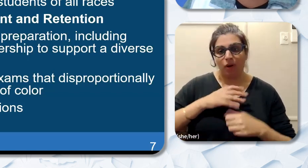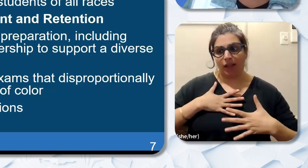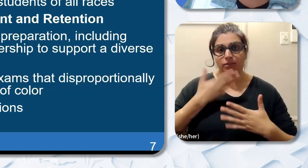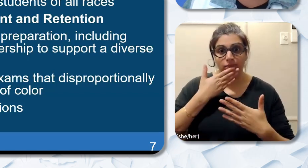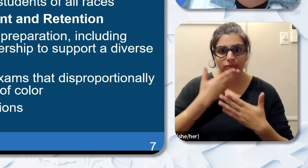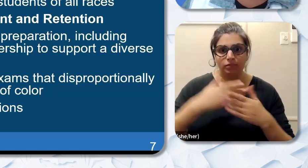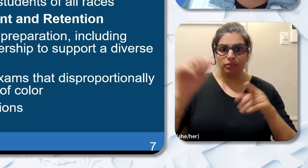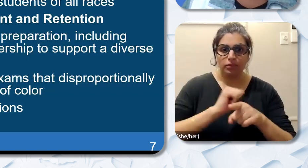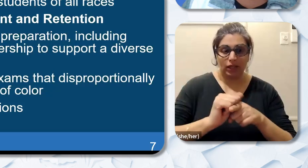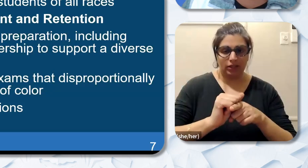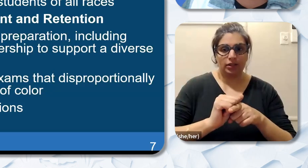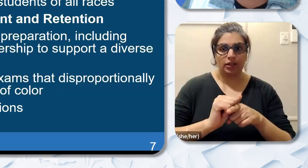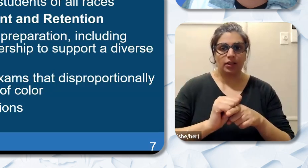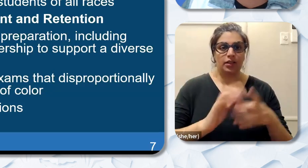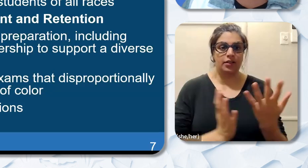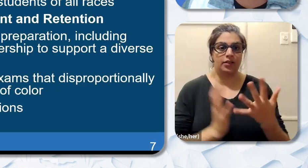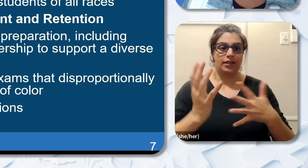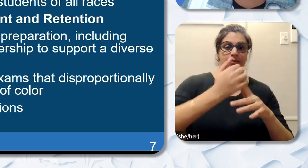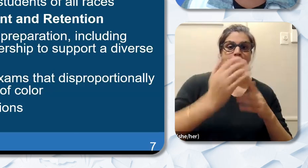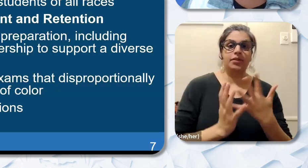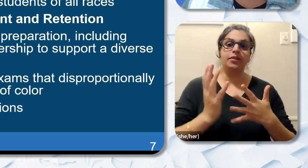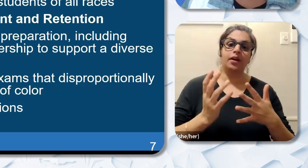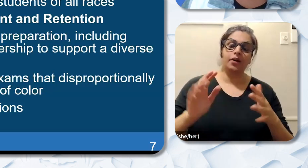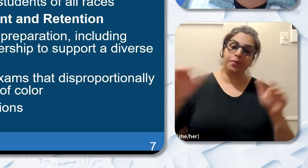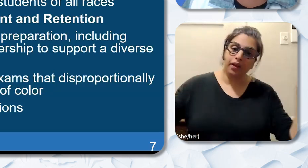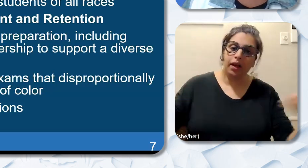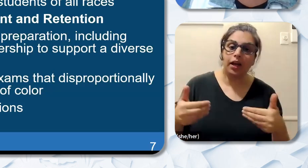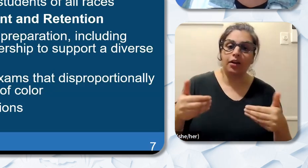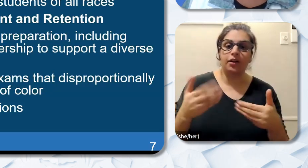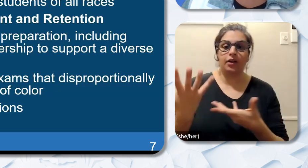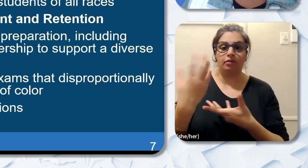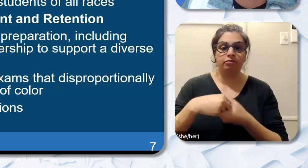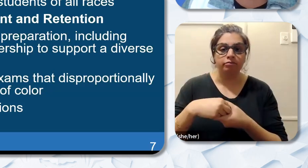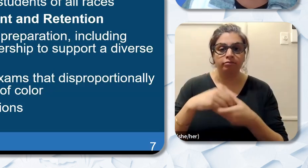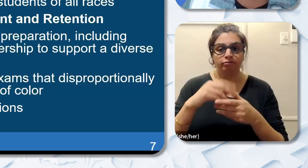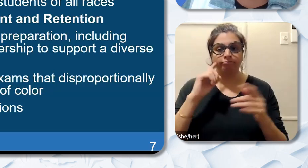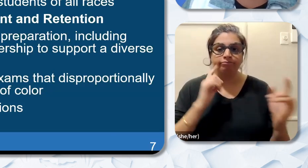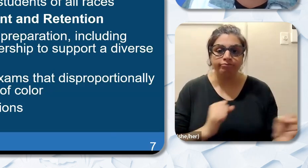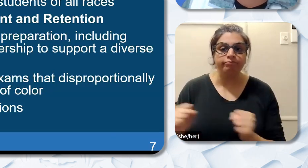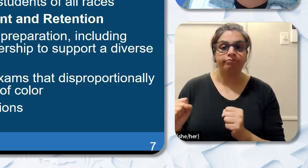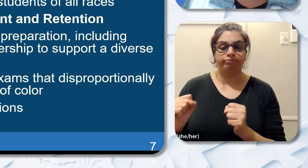and supportive pathways into teaching hiring and induction strategies and improving school teaching